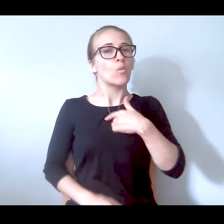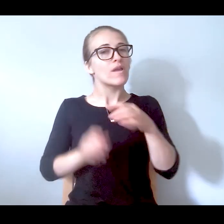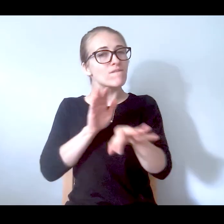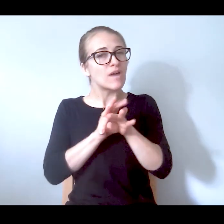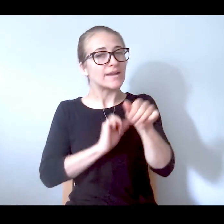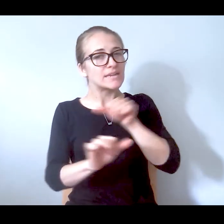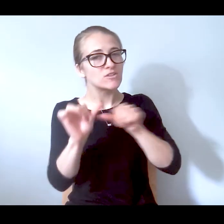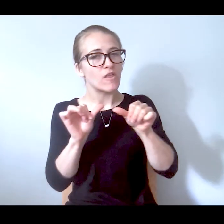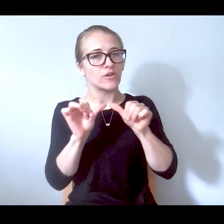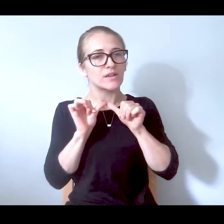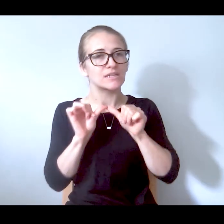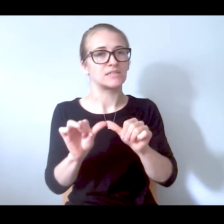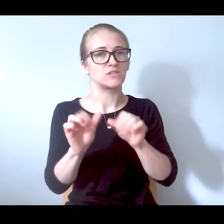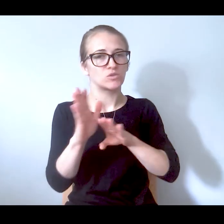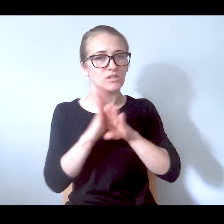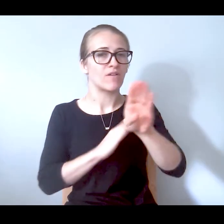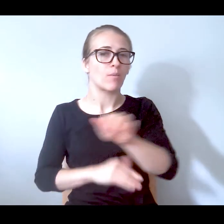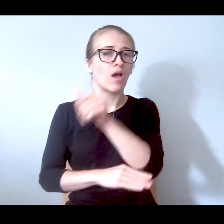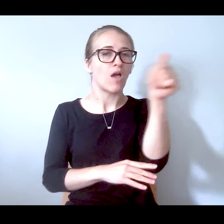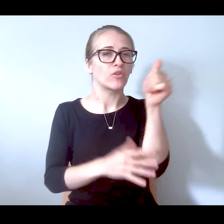continue to develop these alternatives and what we